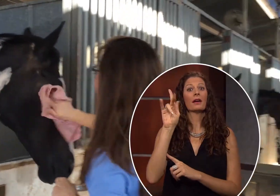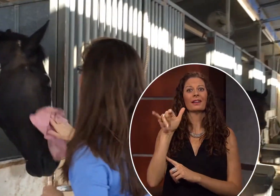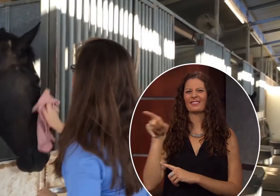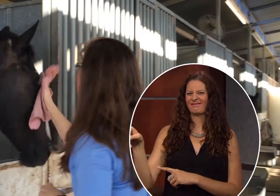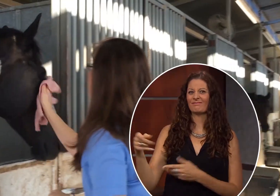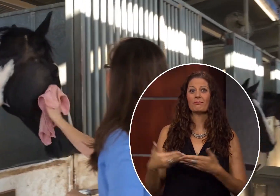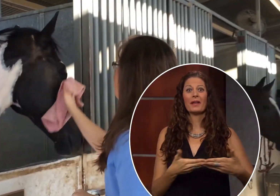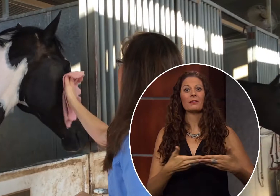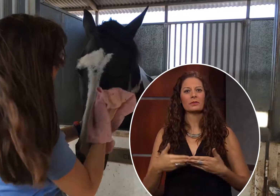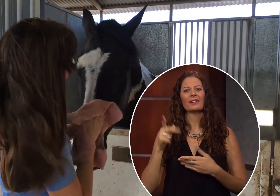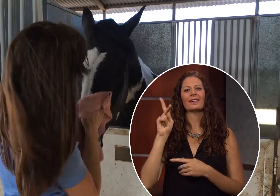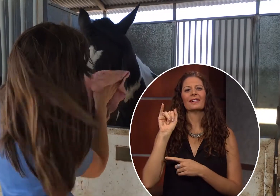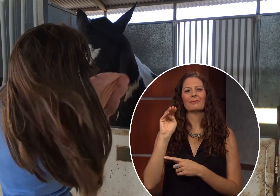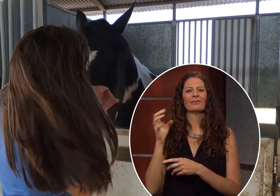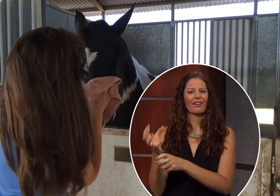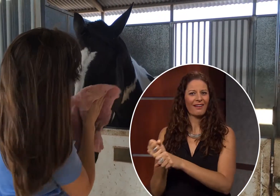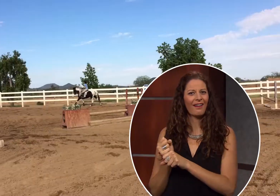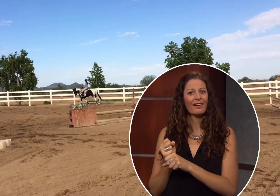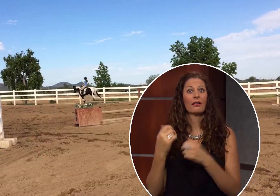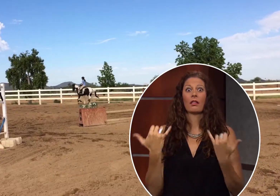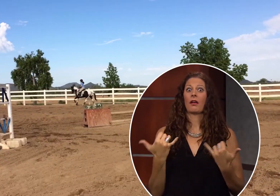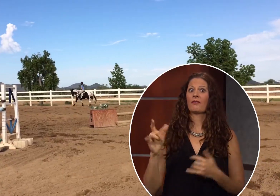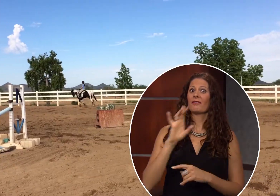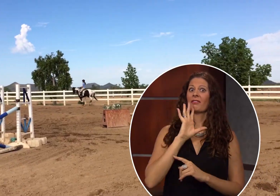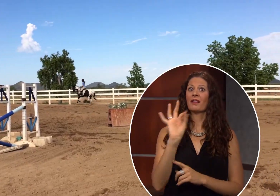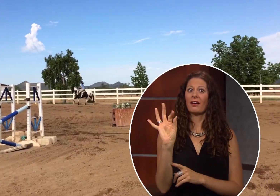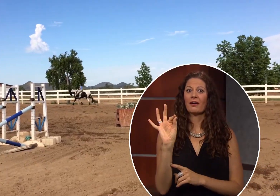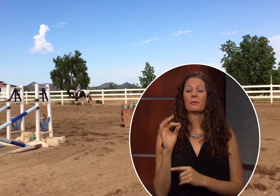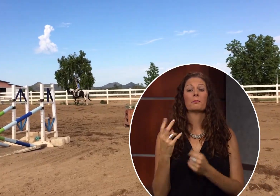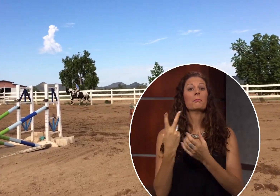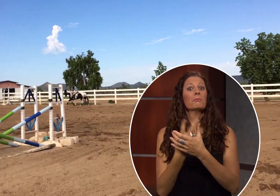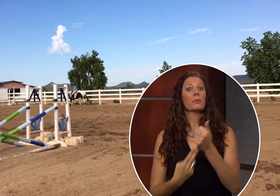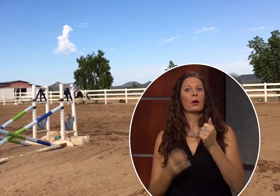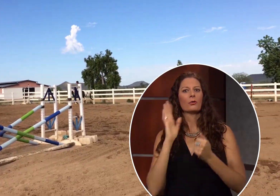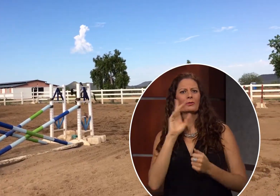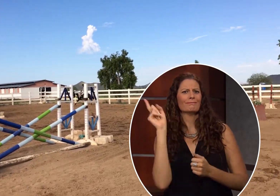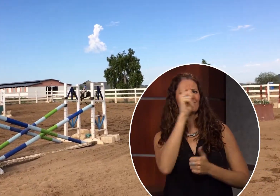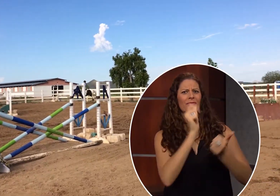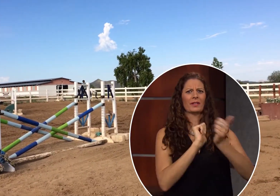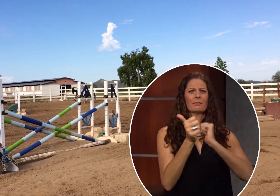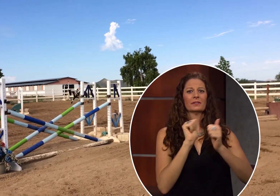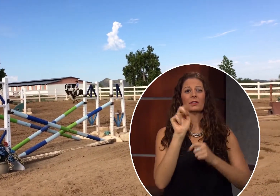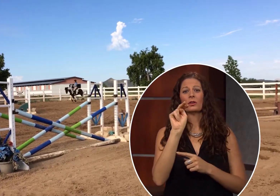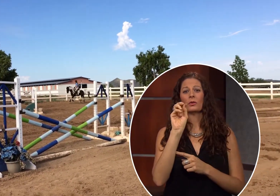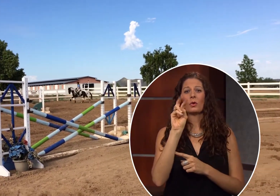Kimberly has had Bucky since he was a foal. He’s now nine years old. The duo will compete